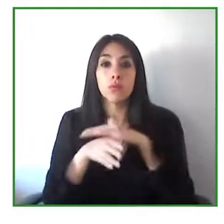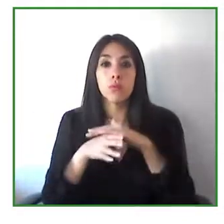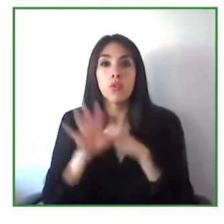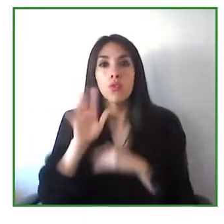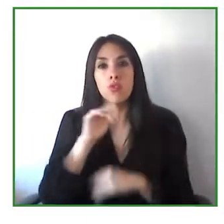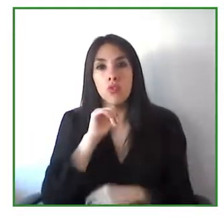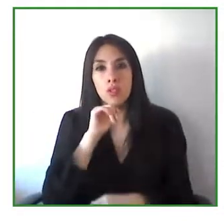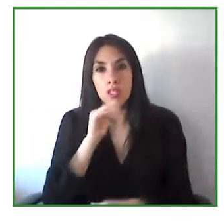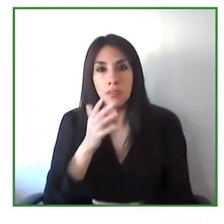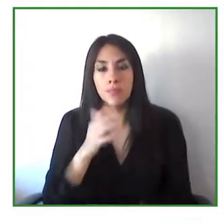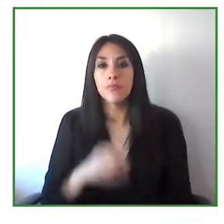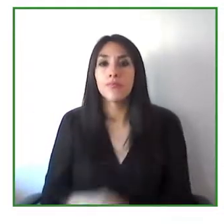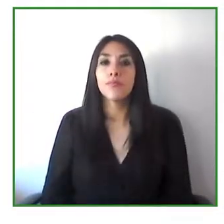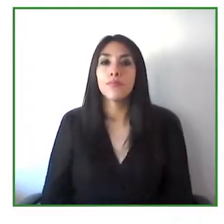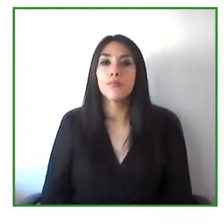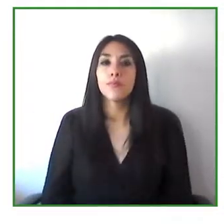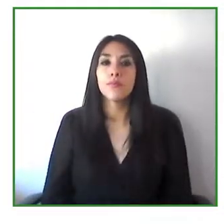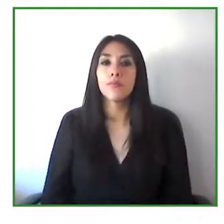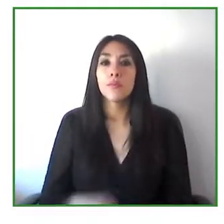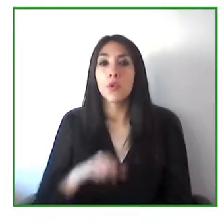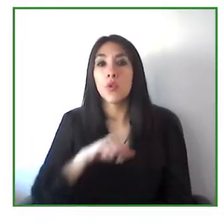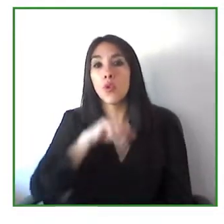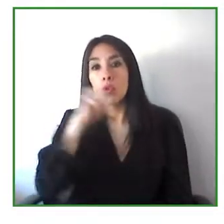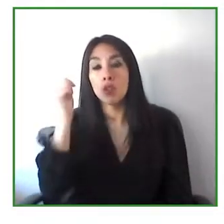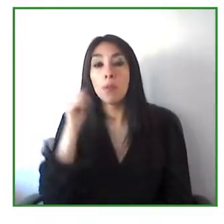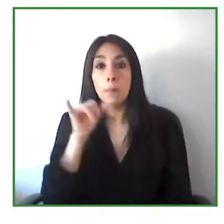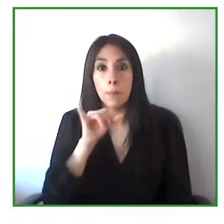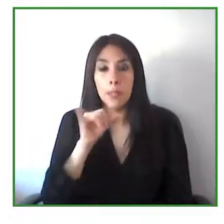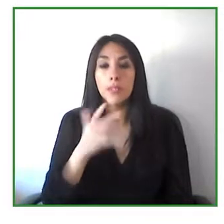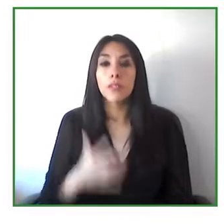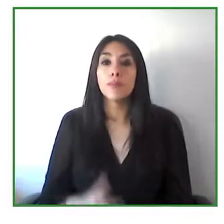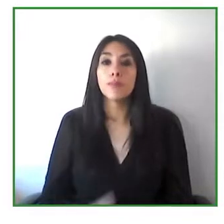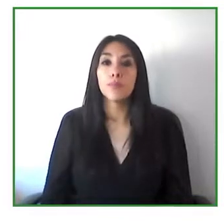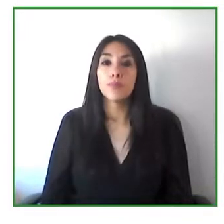capacity to put those in in action.